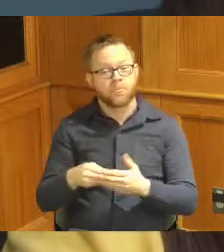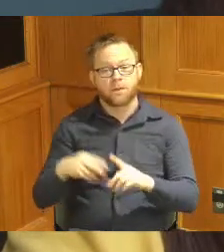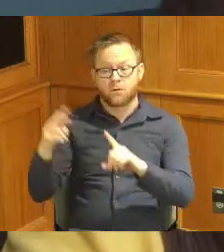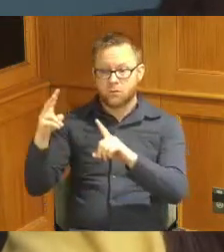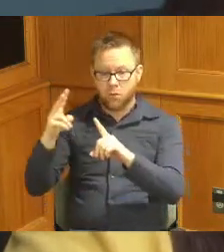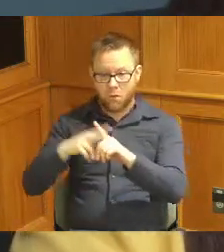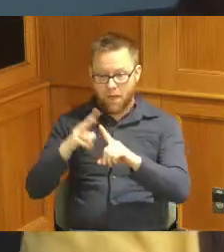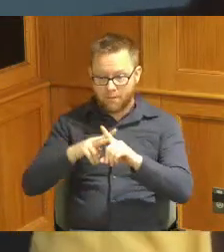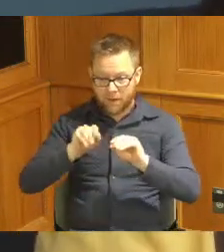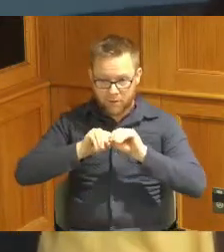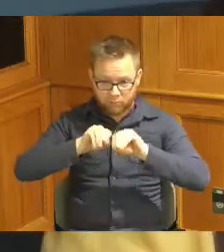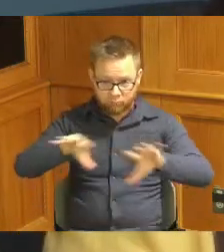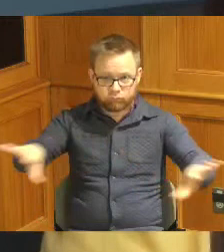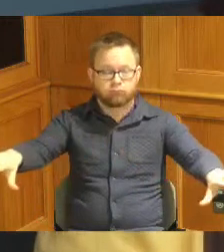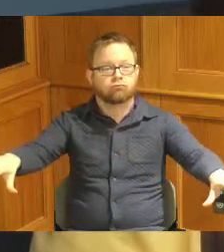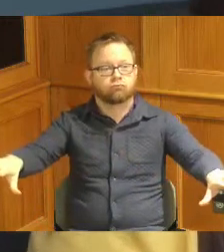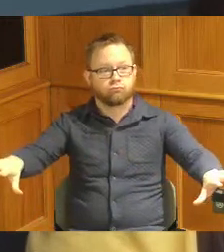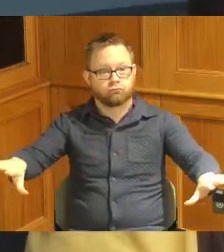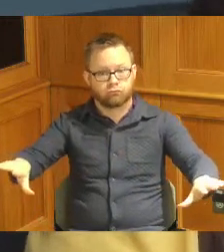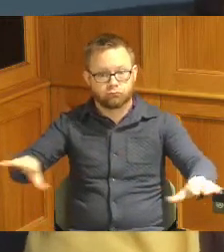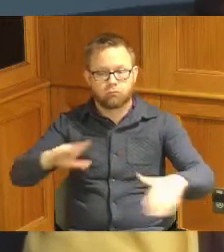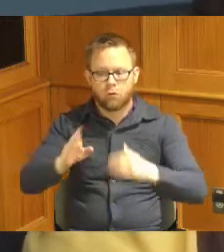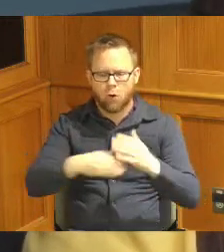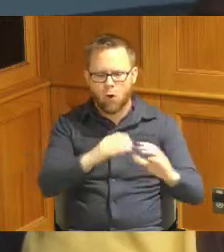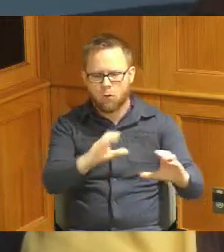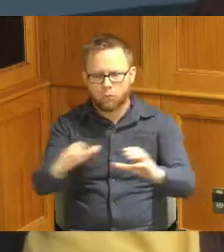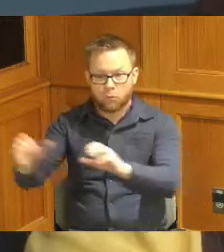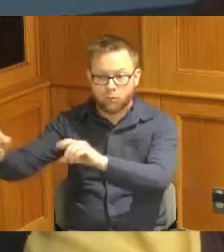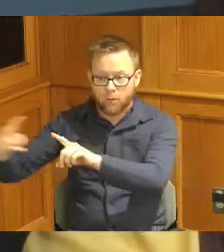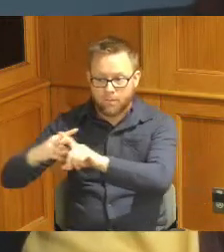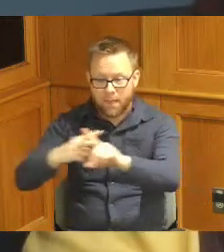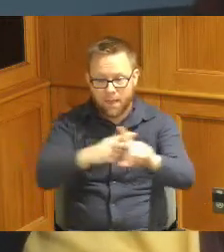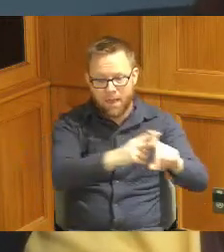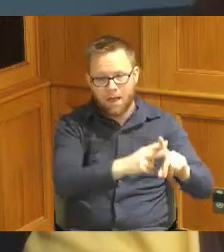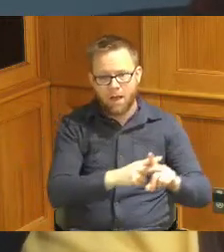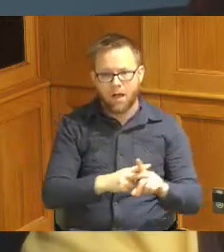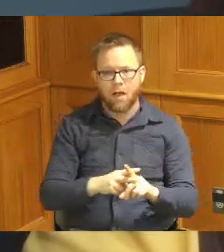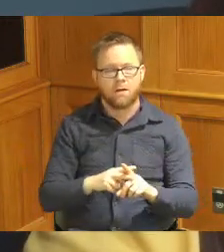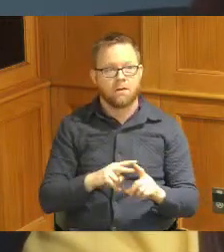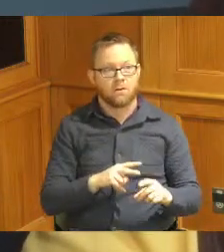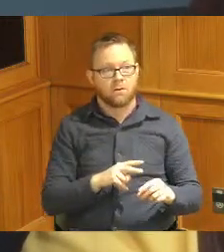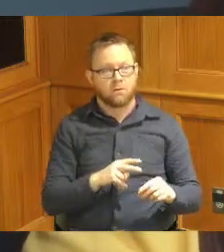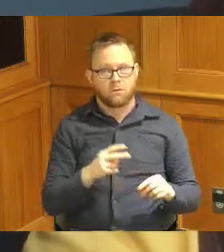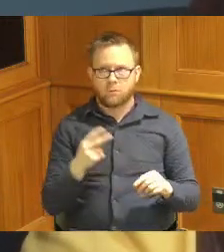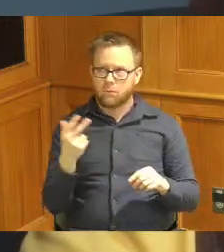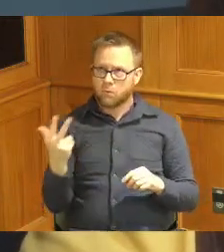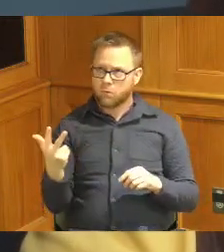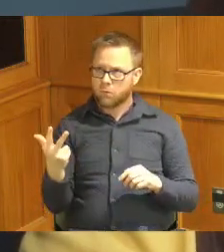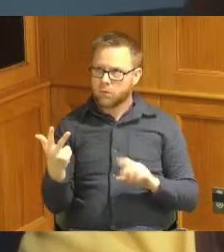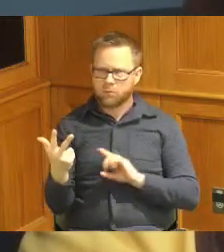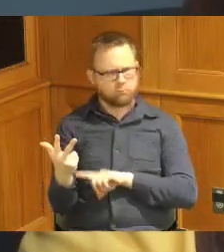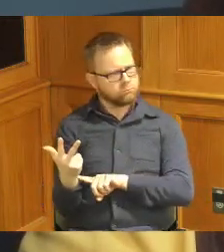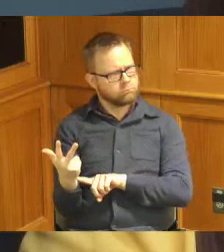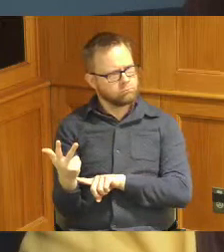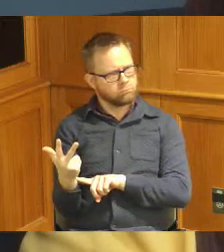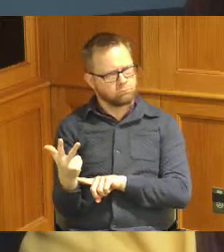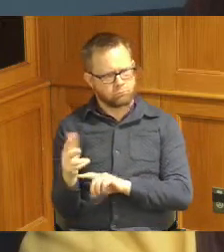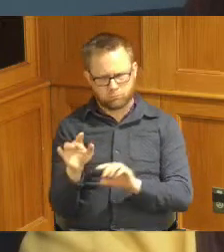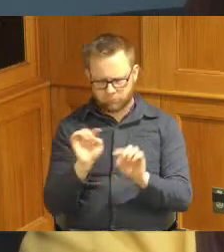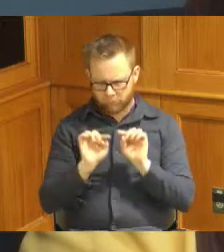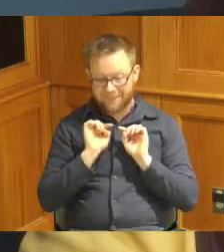out for all of the entities to apply we originally had three three groups I mean let's see seven